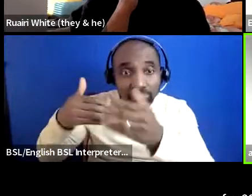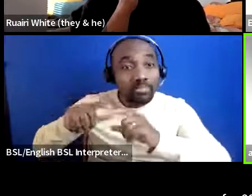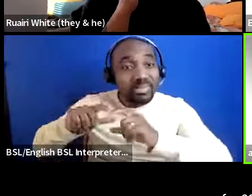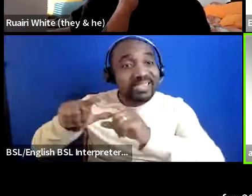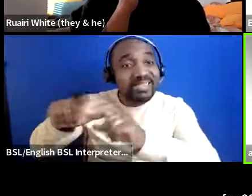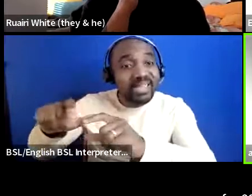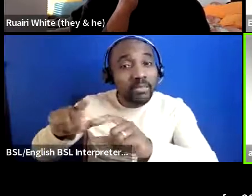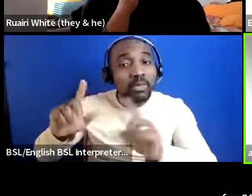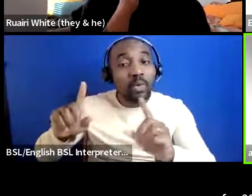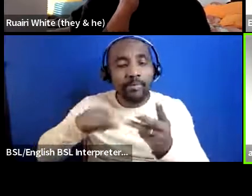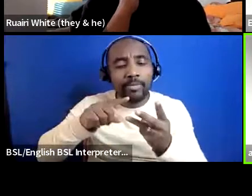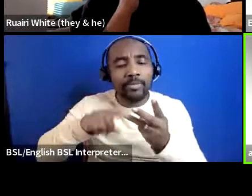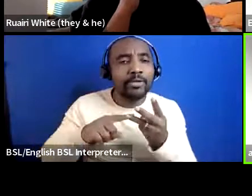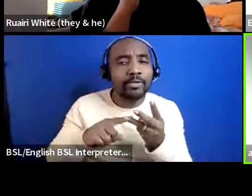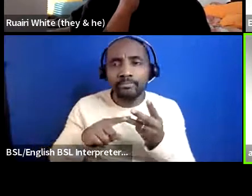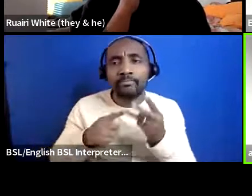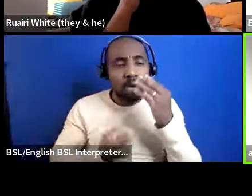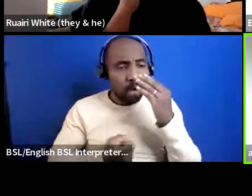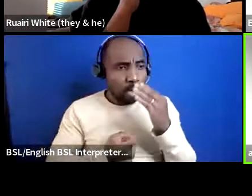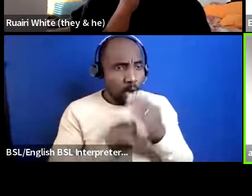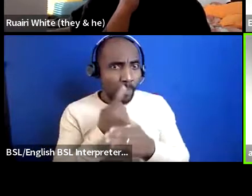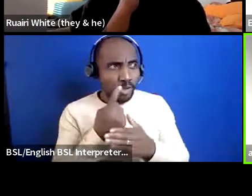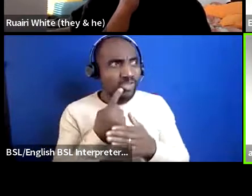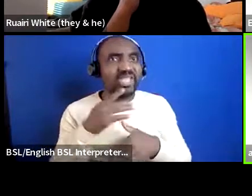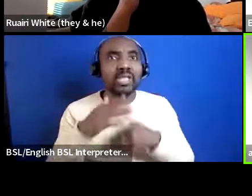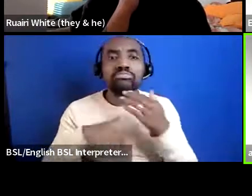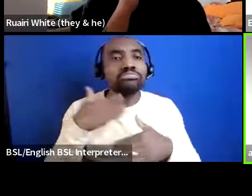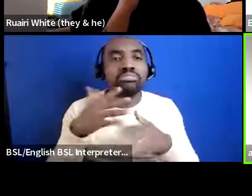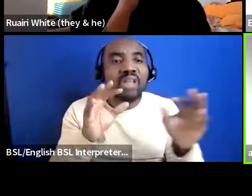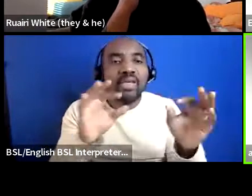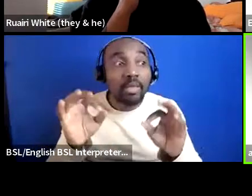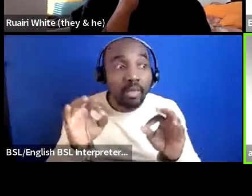you're going to have all of these opportunities suddenly coming to you or when you start making